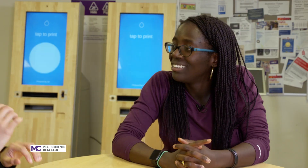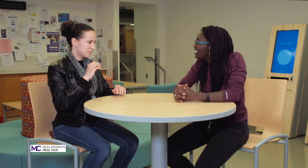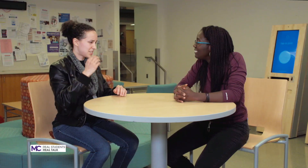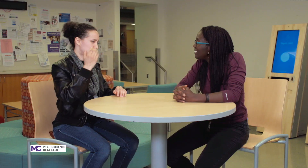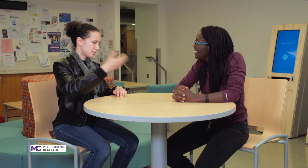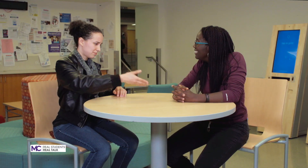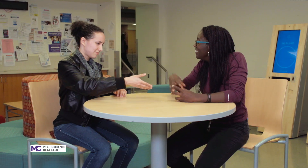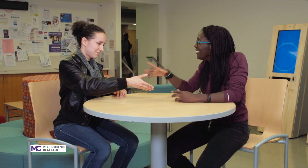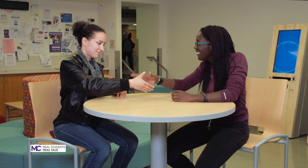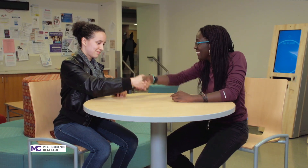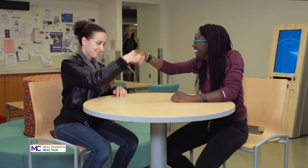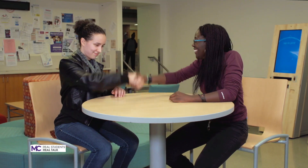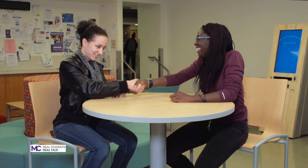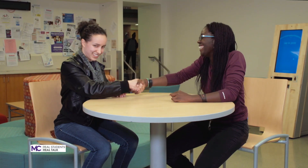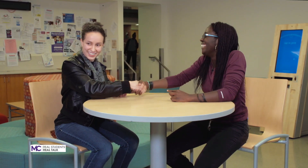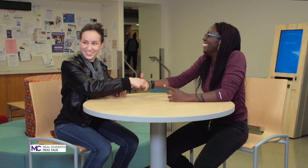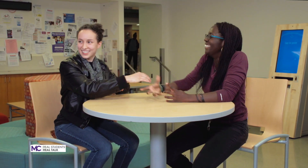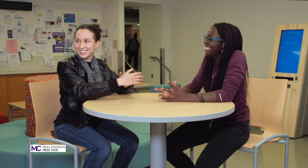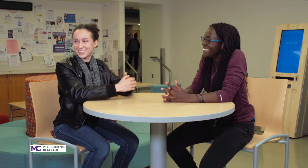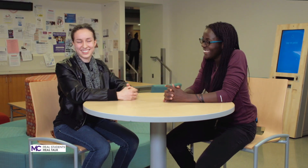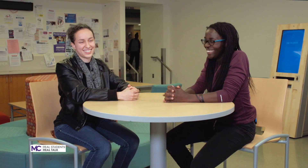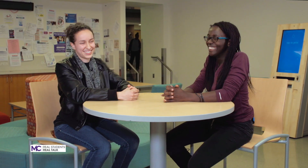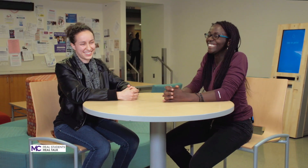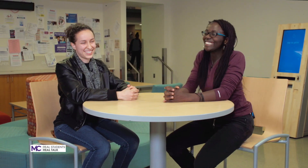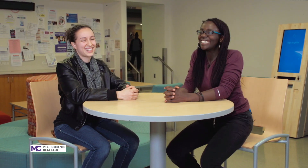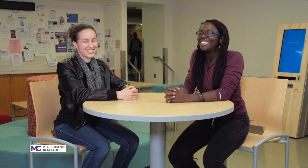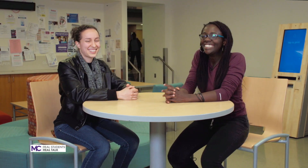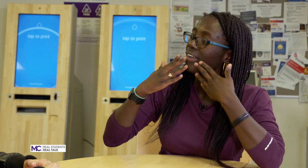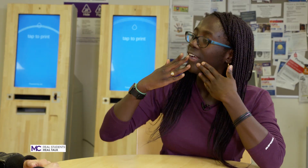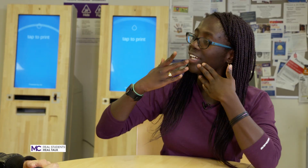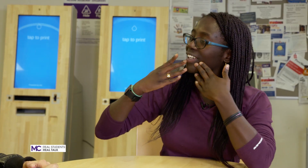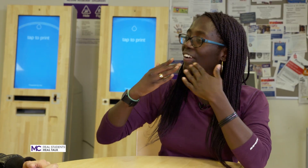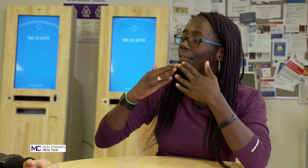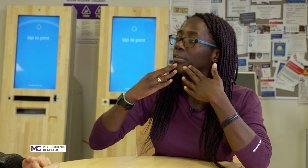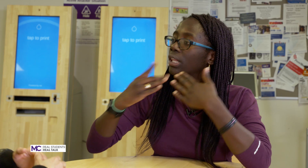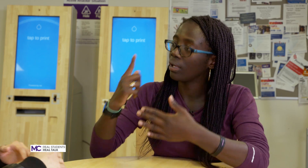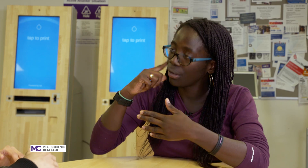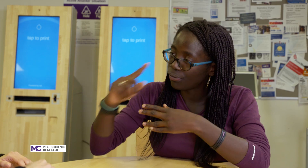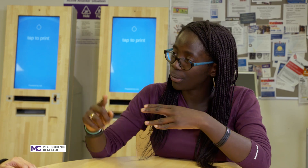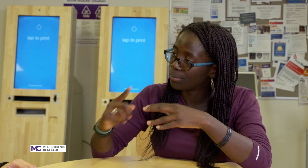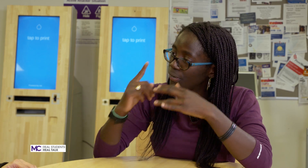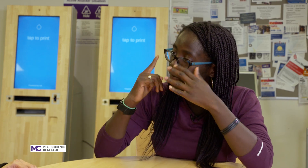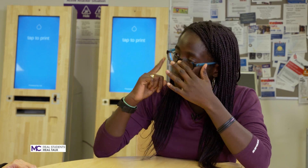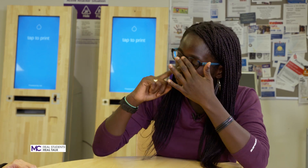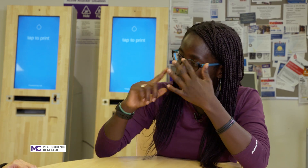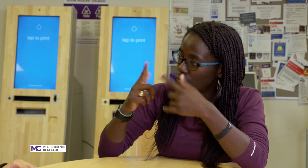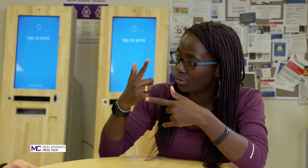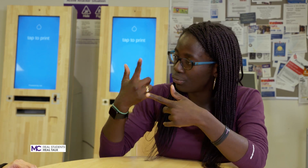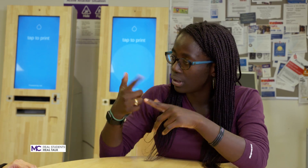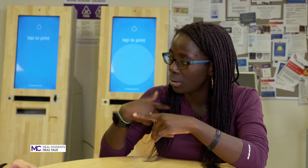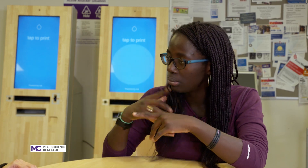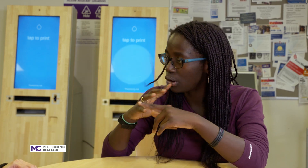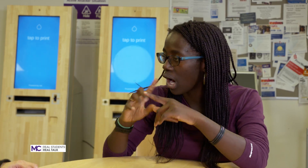deal thank you for letting me talk with